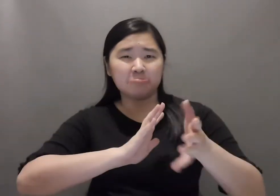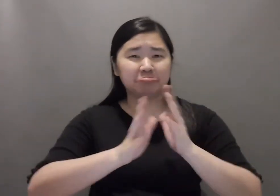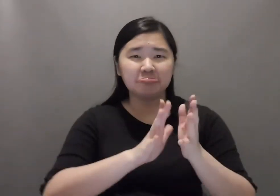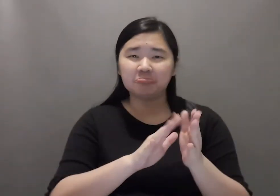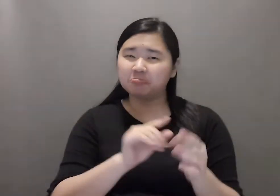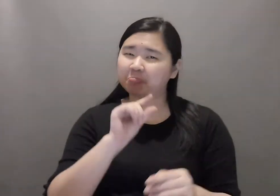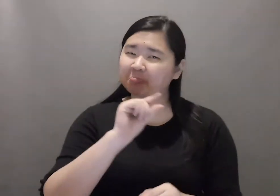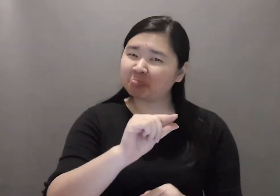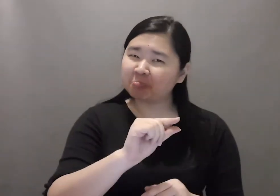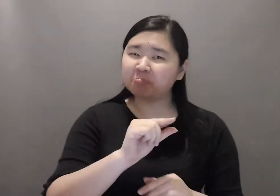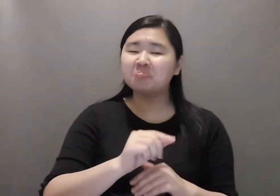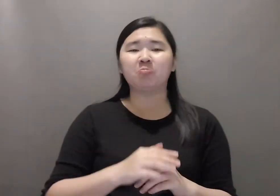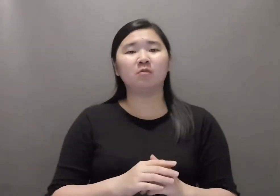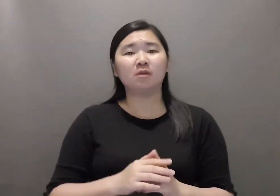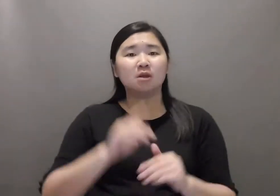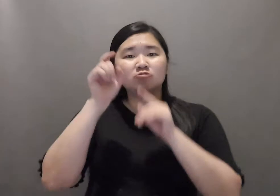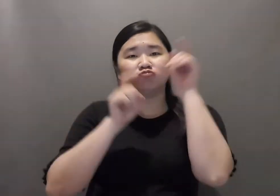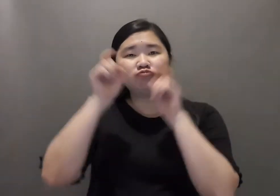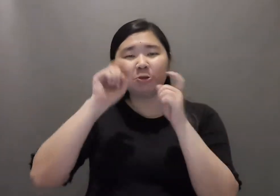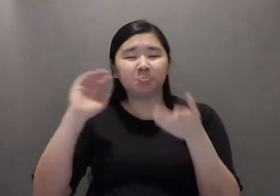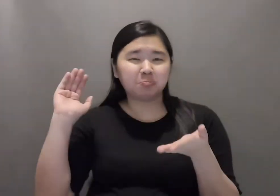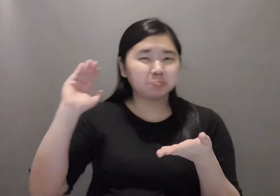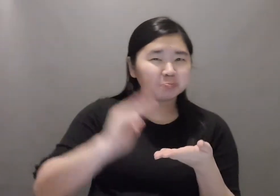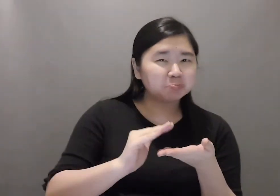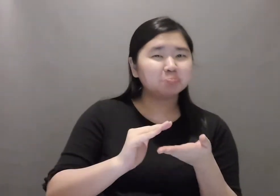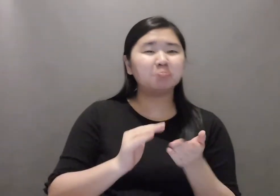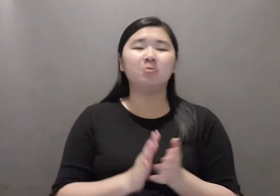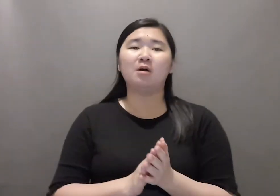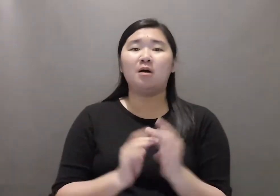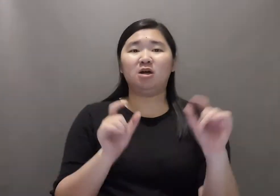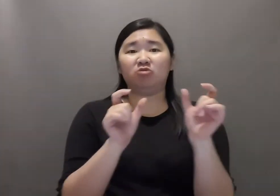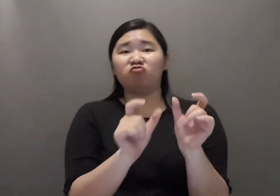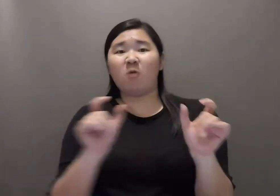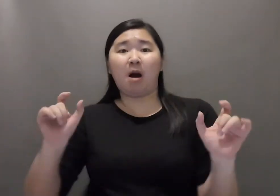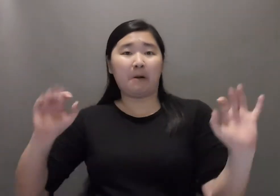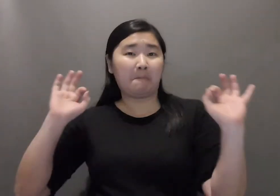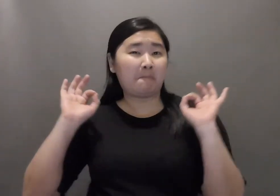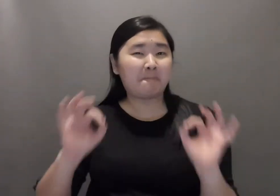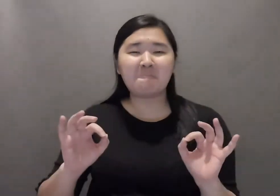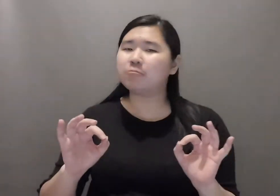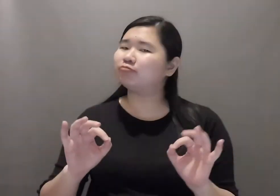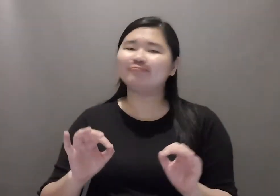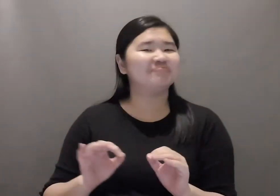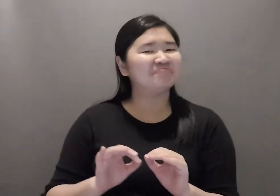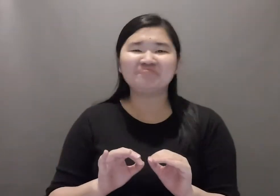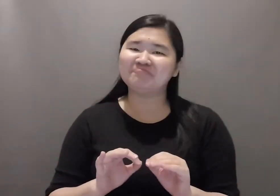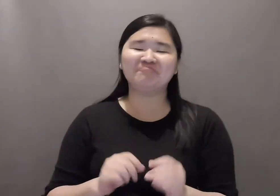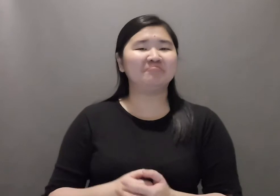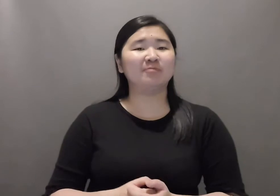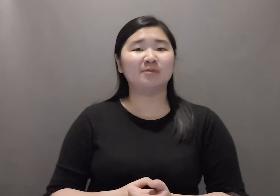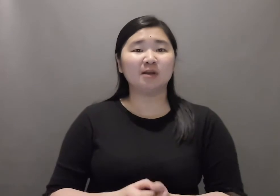For example, they use limited or incorrect phonological, morphological, and grammatical features in their signing.